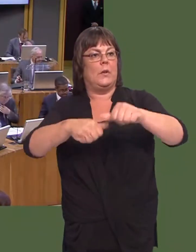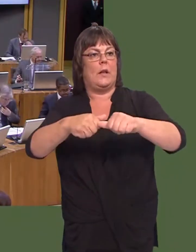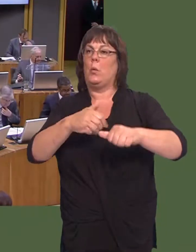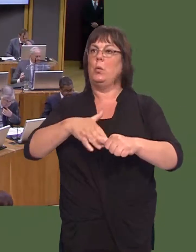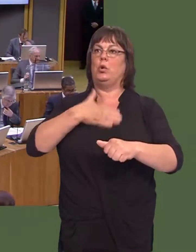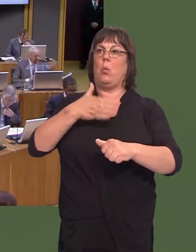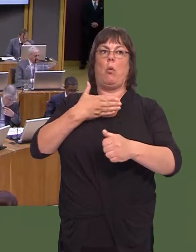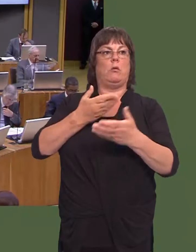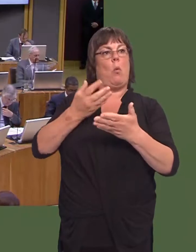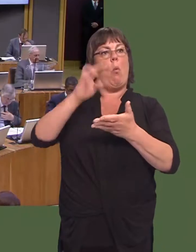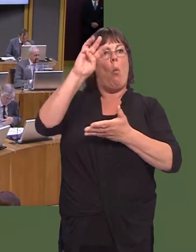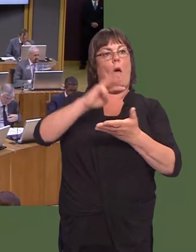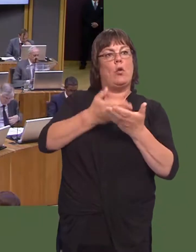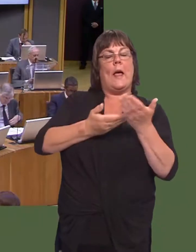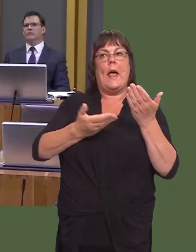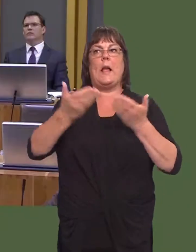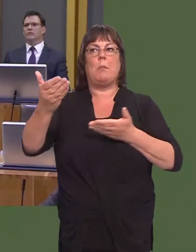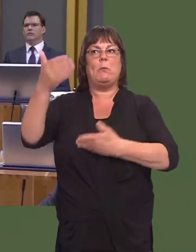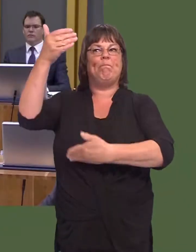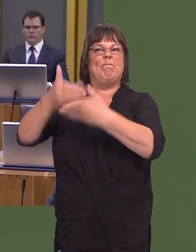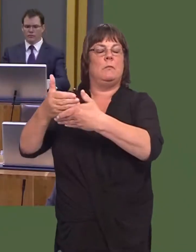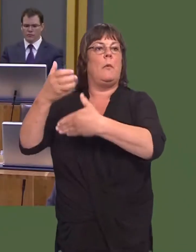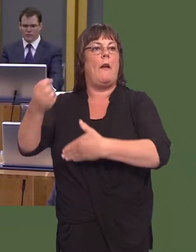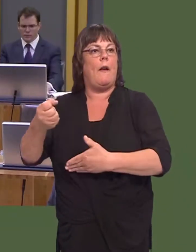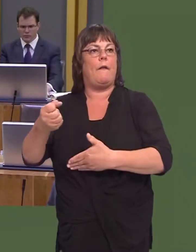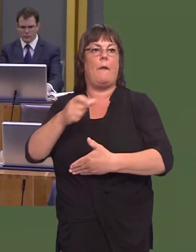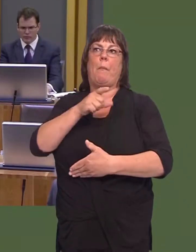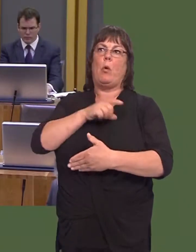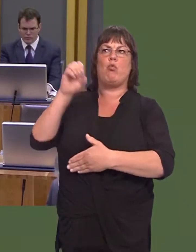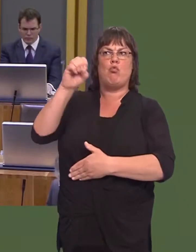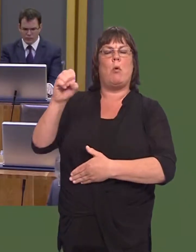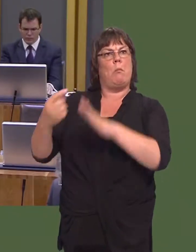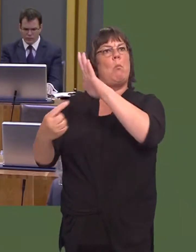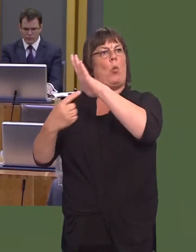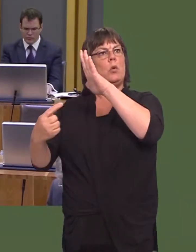in place significant barriers to Welsh exports into our biggest and most important market.